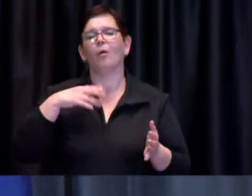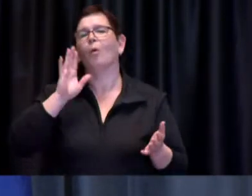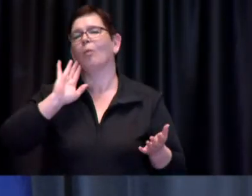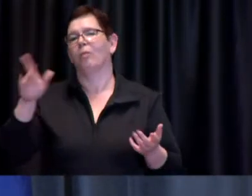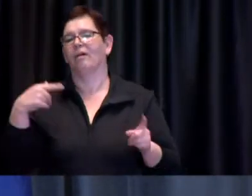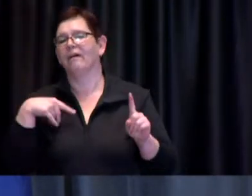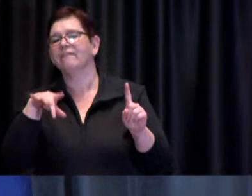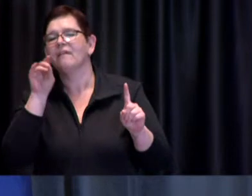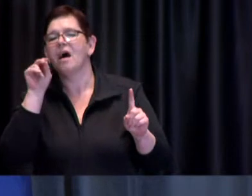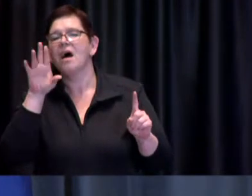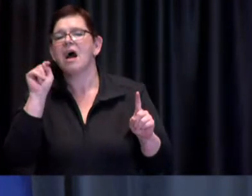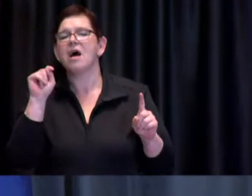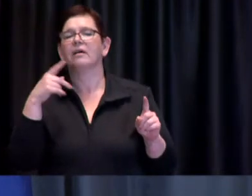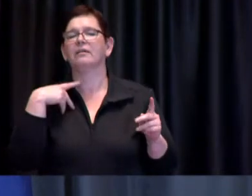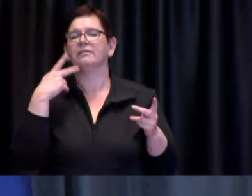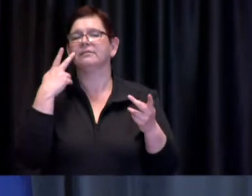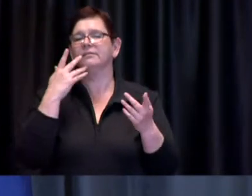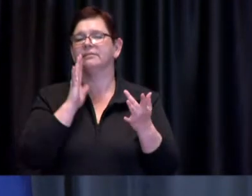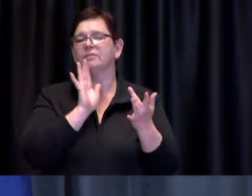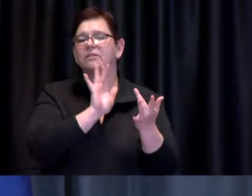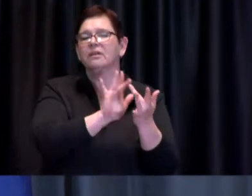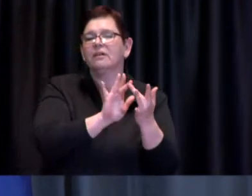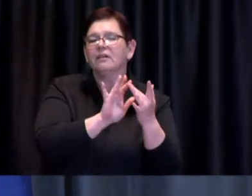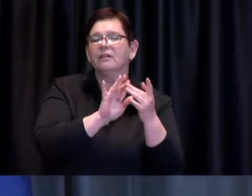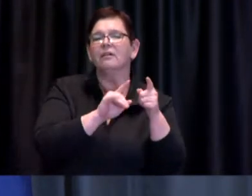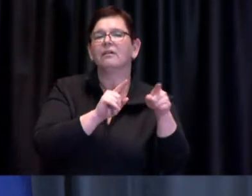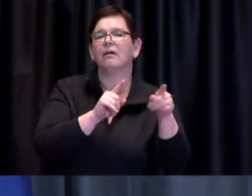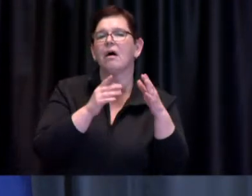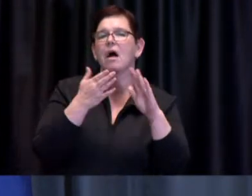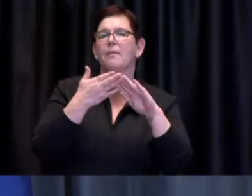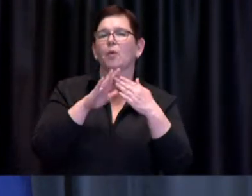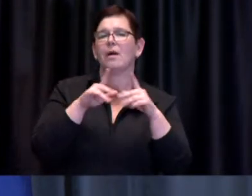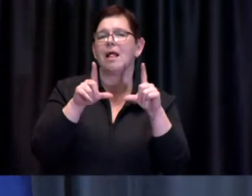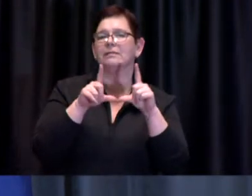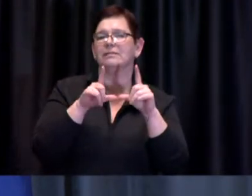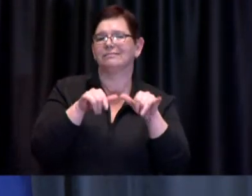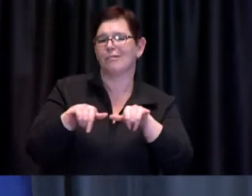who leads our Municipal Licensing and Standards team as well as Toronto Police and our Legal our